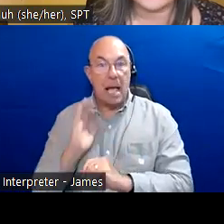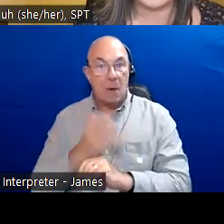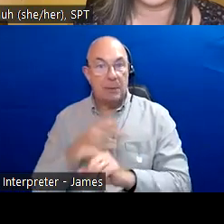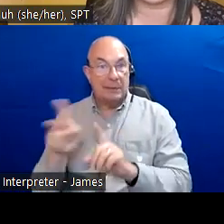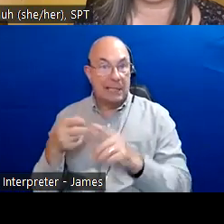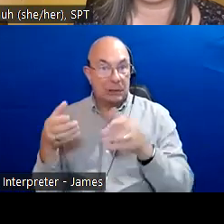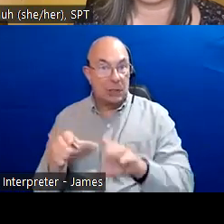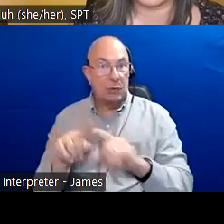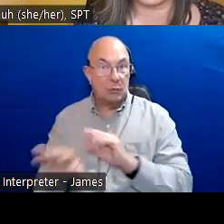to turn it on.